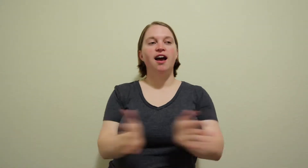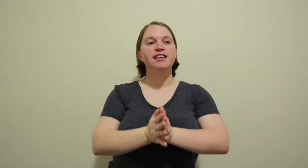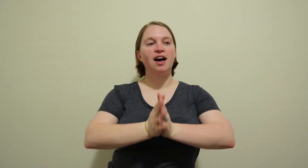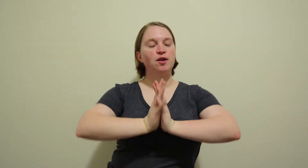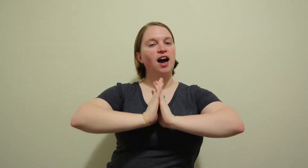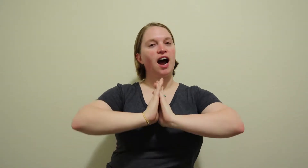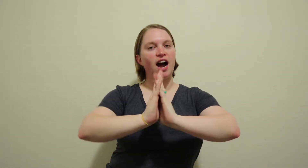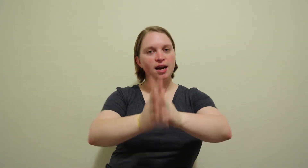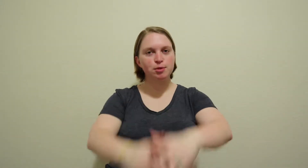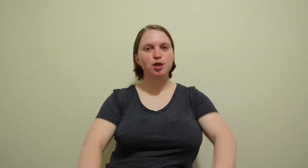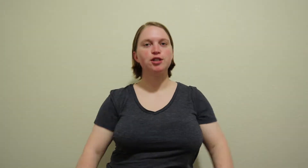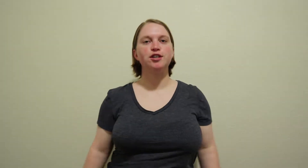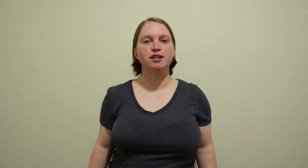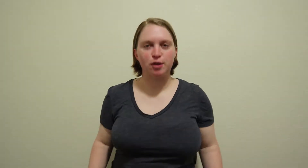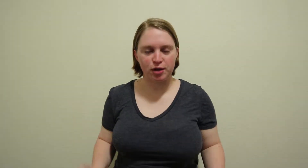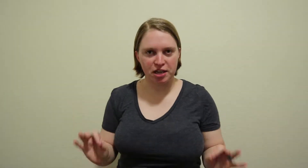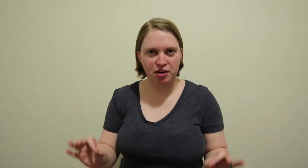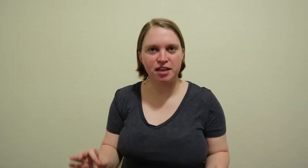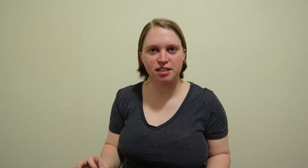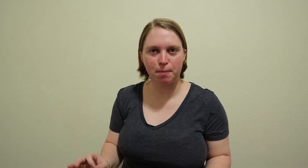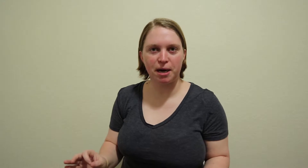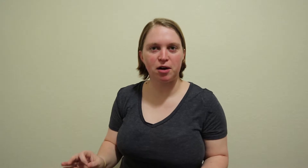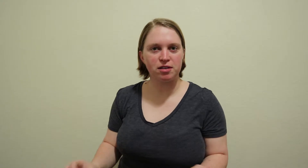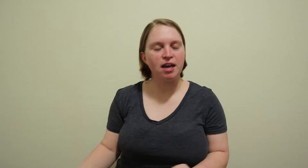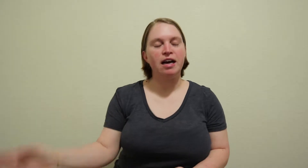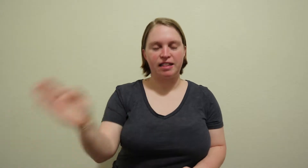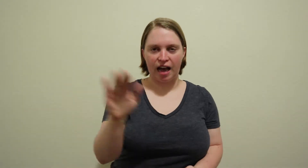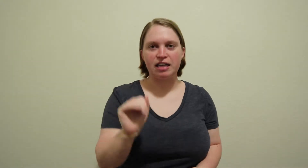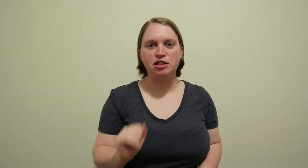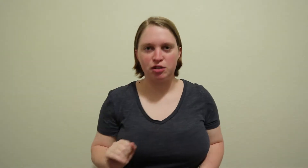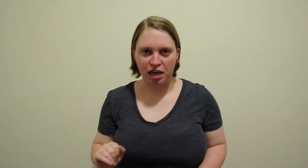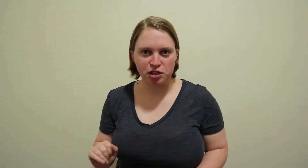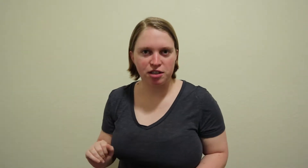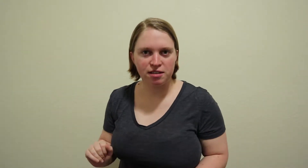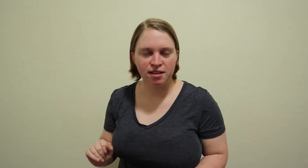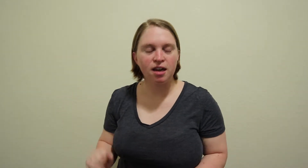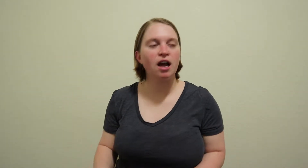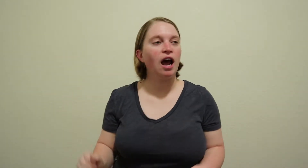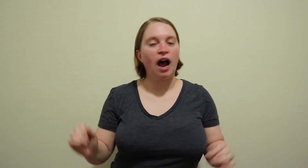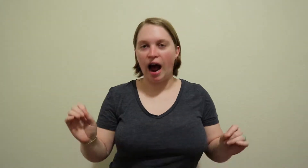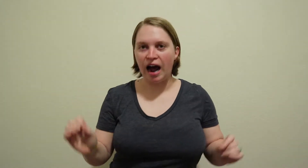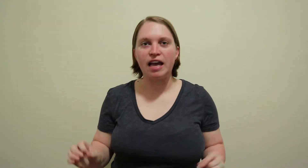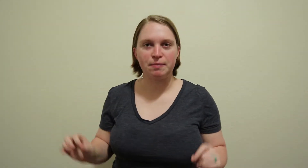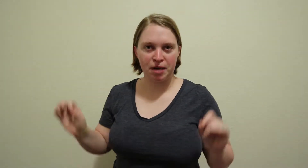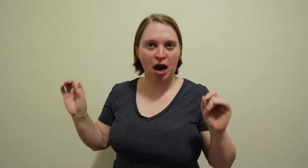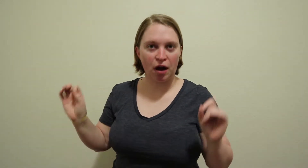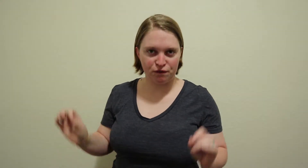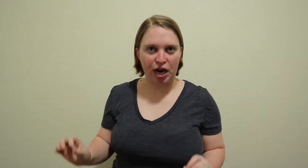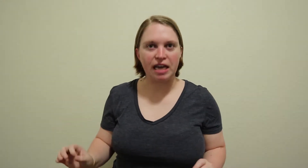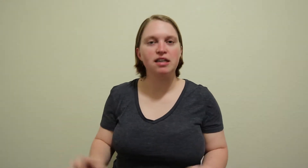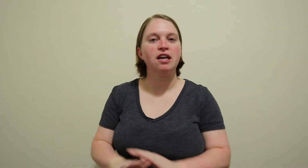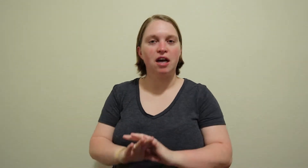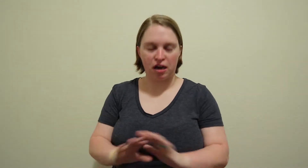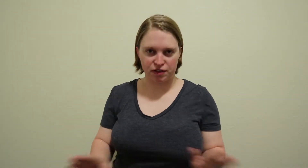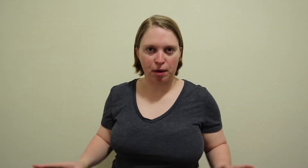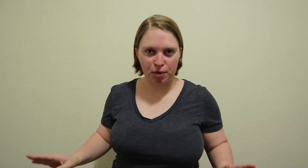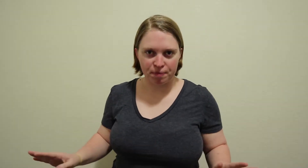Now I'm sure you are curious about that introduction I am afraid of something